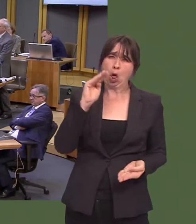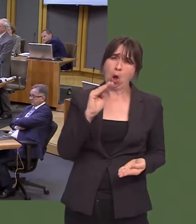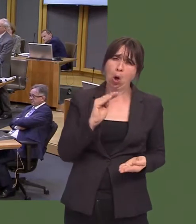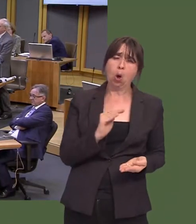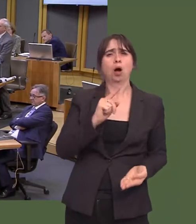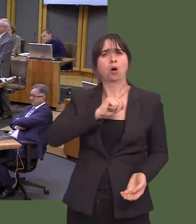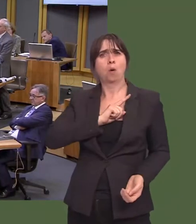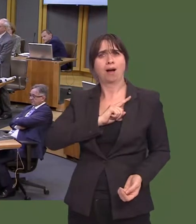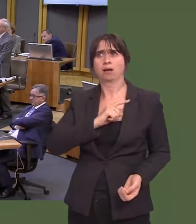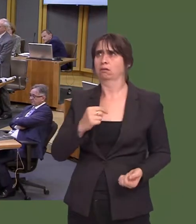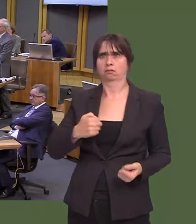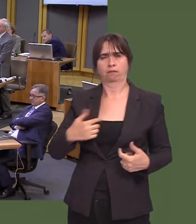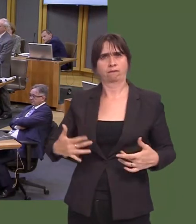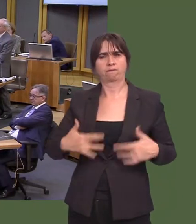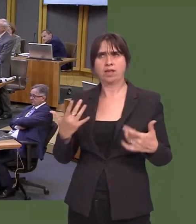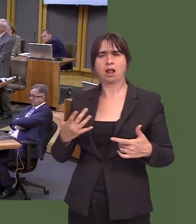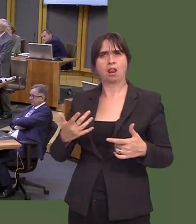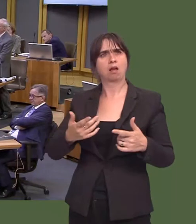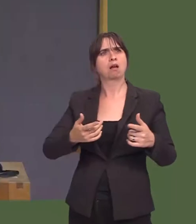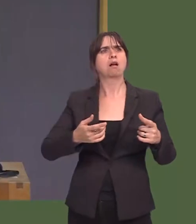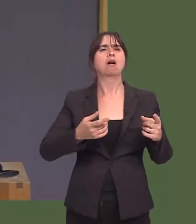action against employers who are breaking the law.